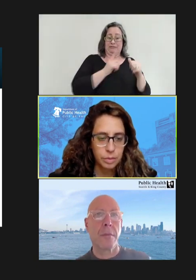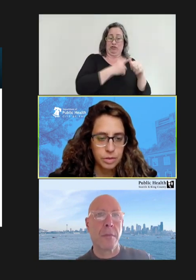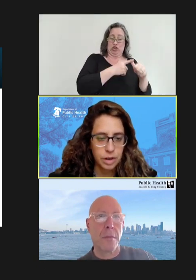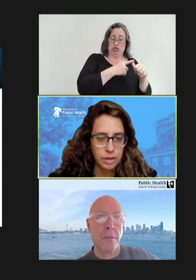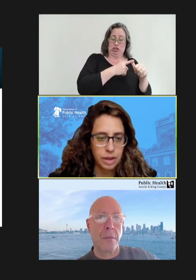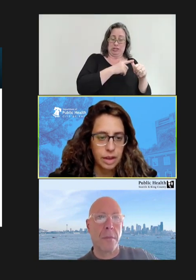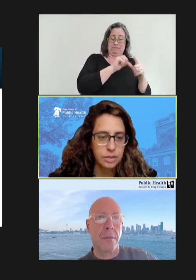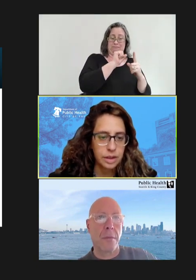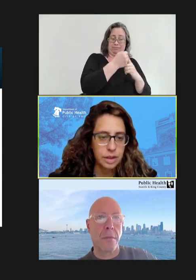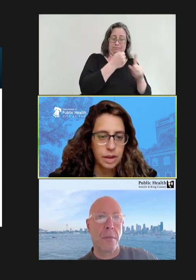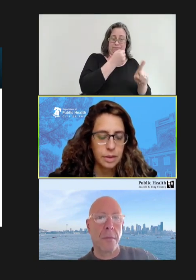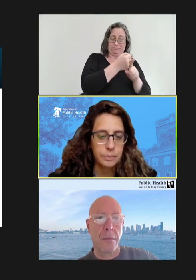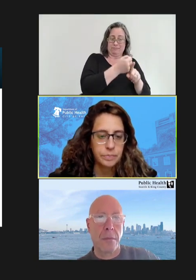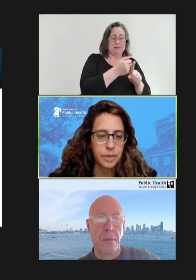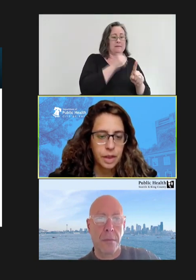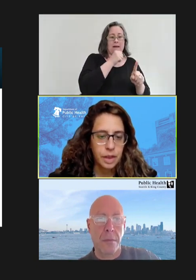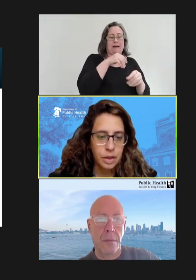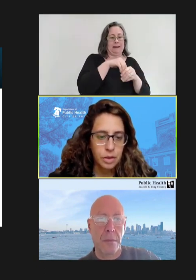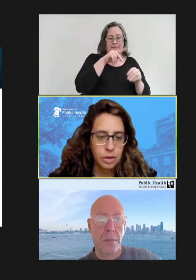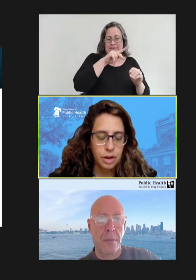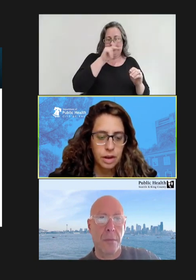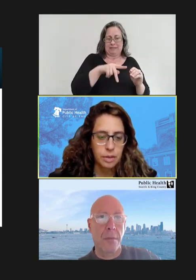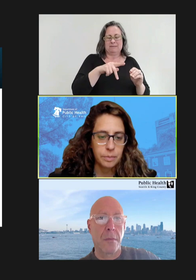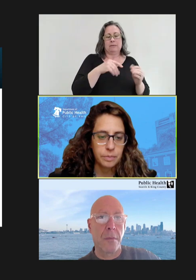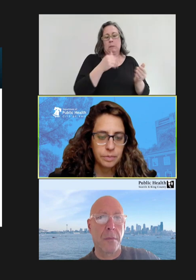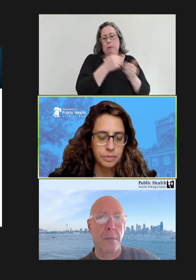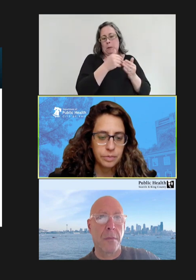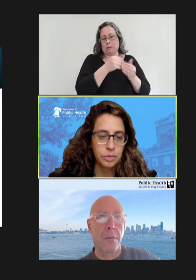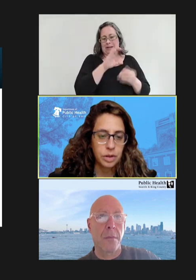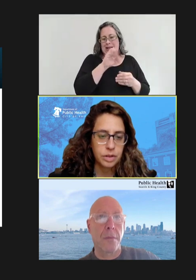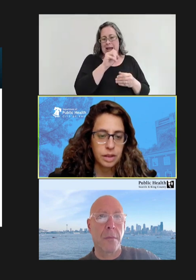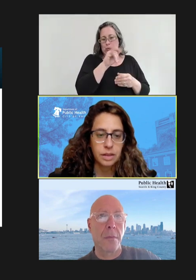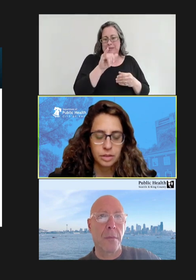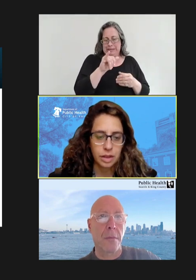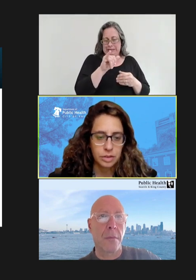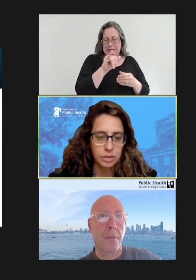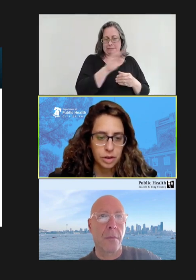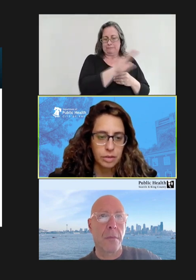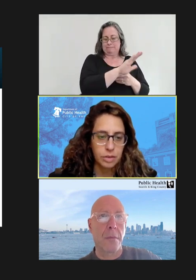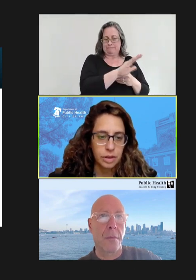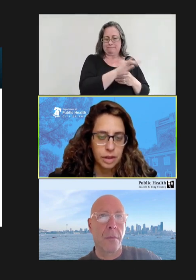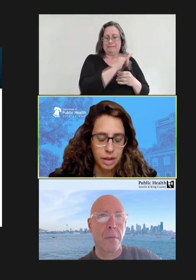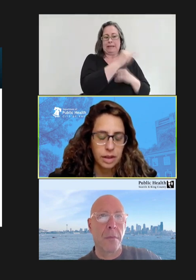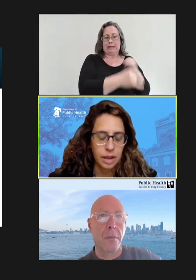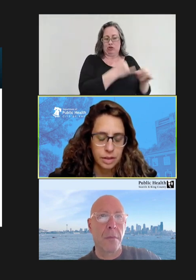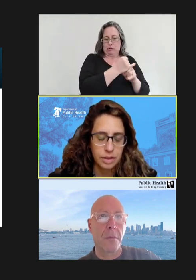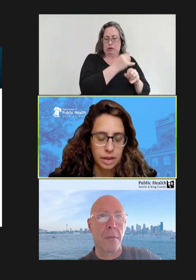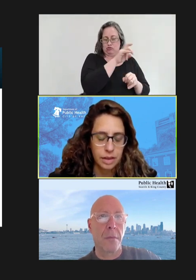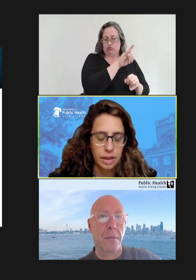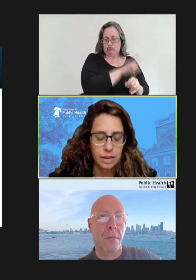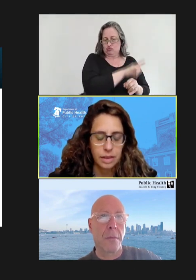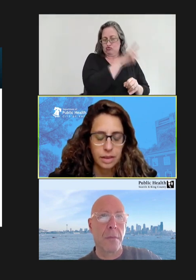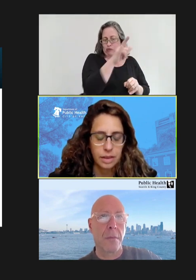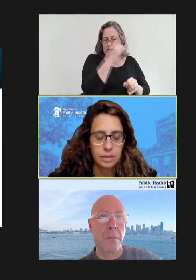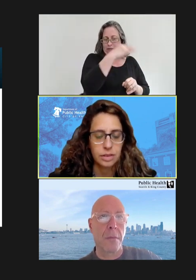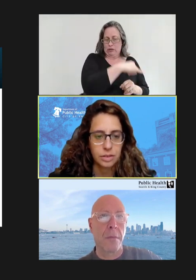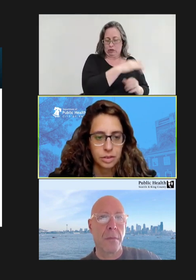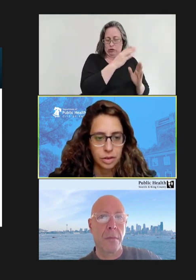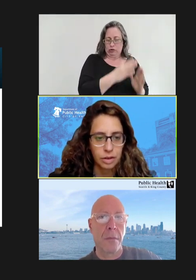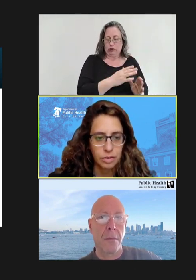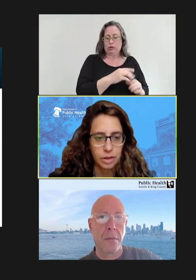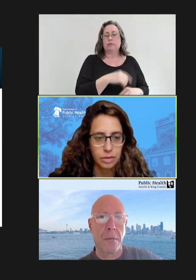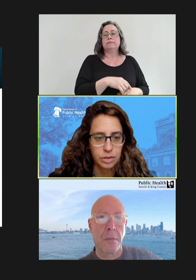surrounding county who was an international travel -- had an international travel and